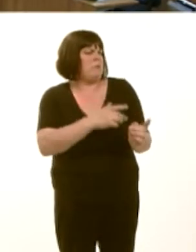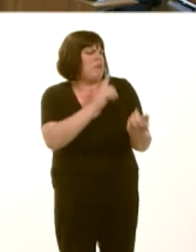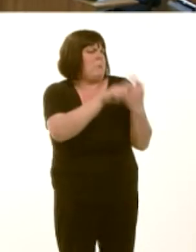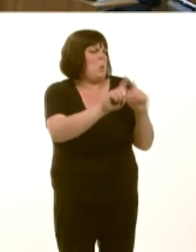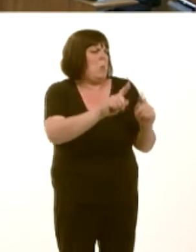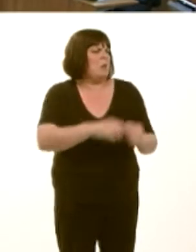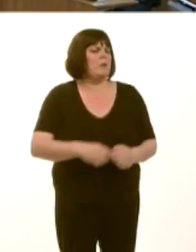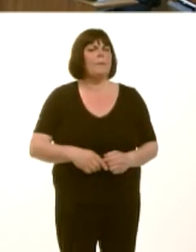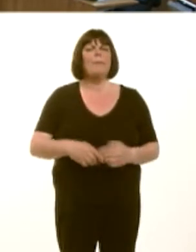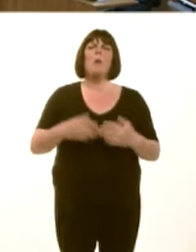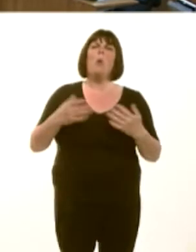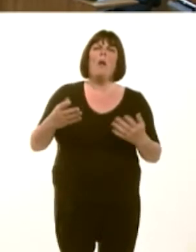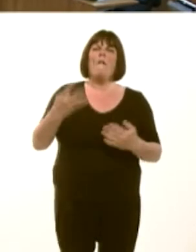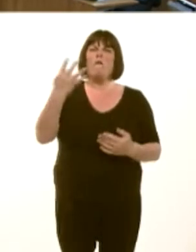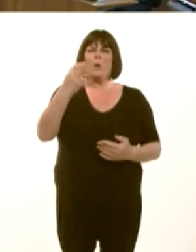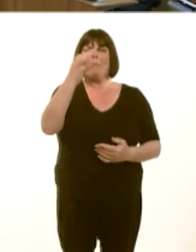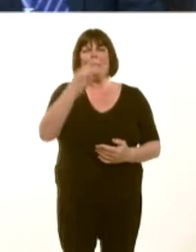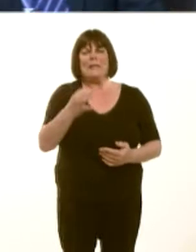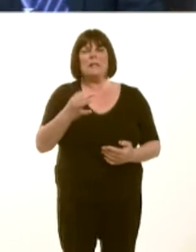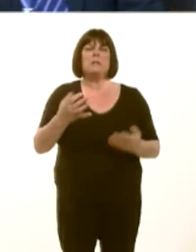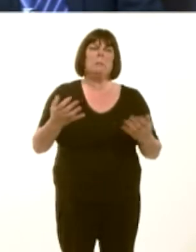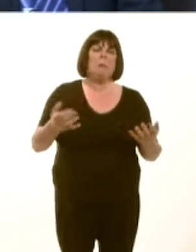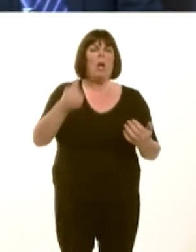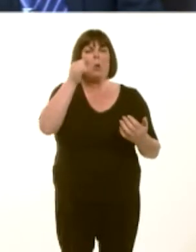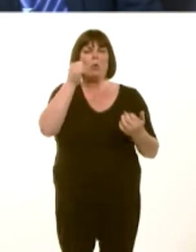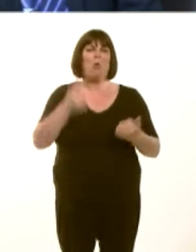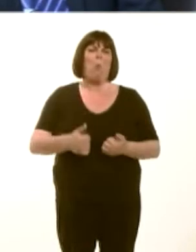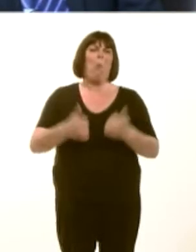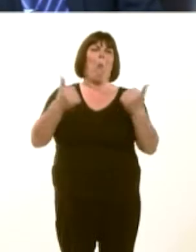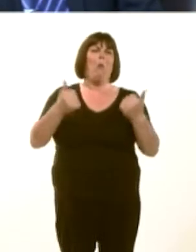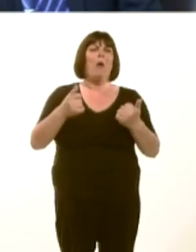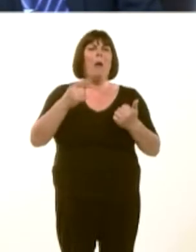Itís not a high figure, I grant him, but it was 14 per cent in terms of the merger itself, not in terms of the future direction.